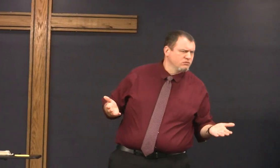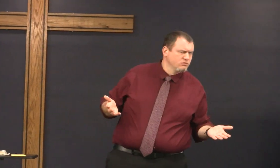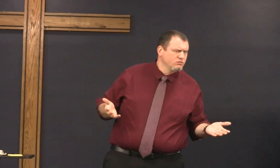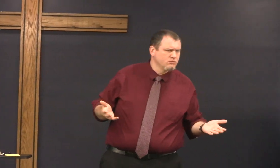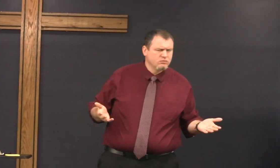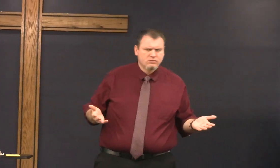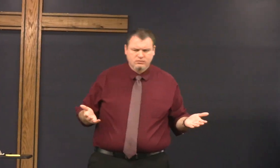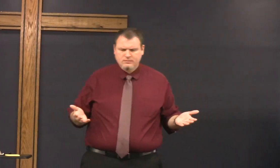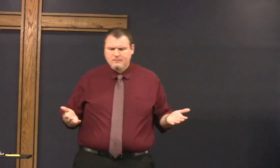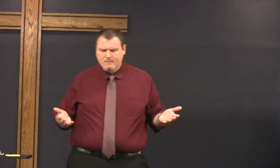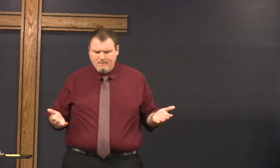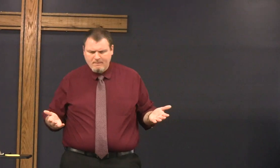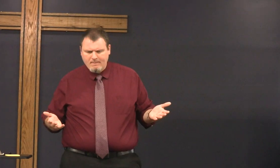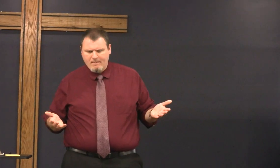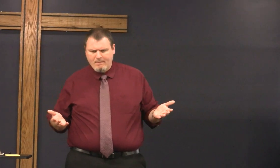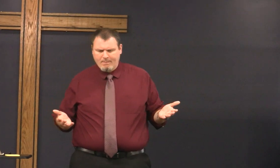what way